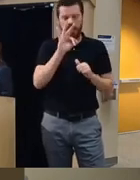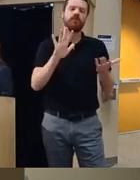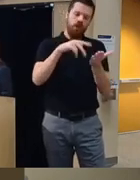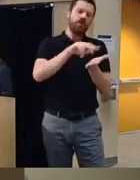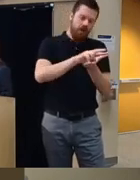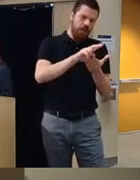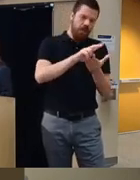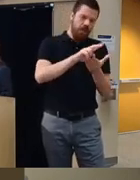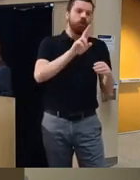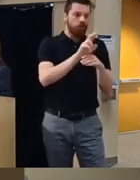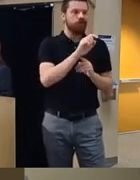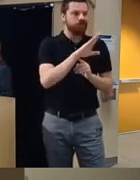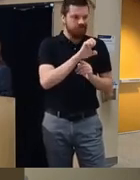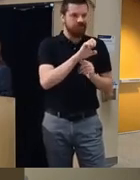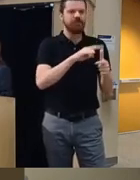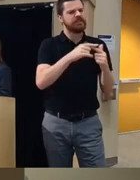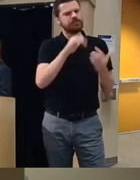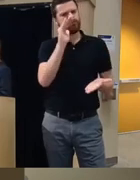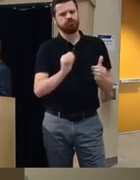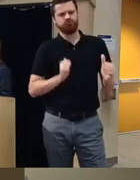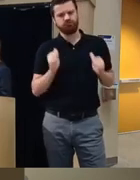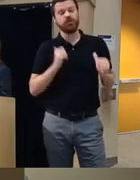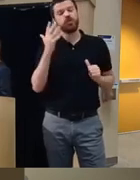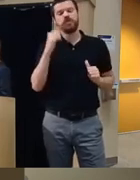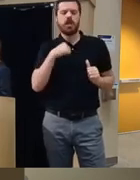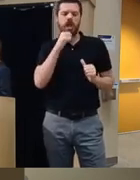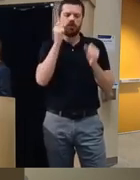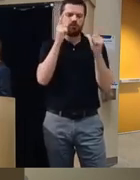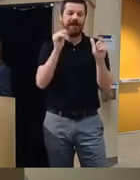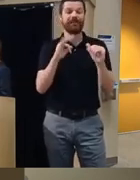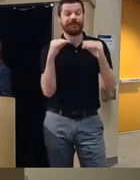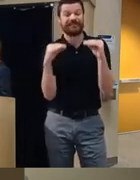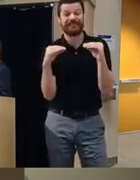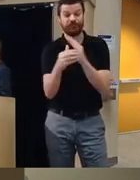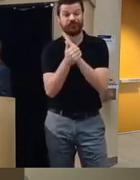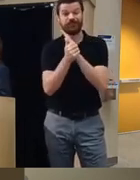a surprise because we were teaching them skill sets that if they did have slip to substance use